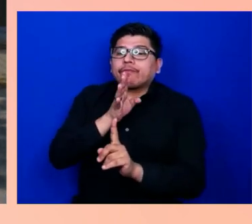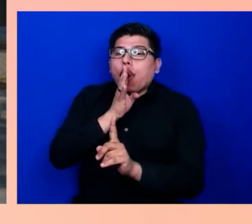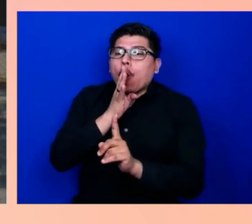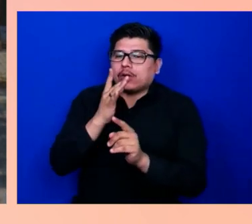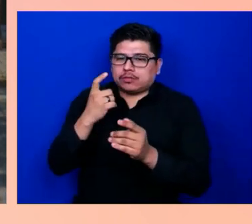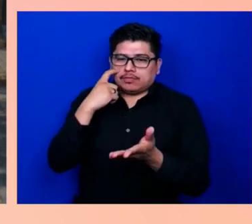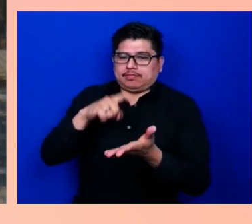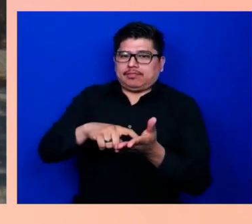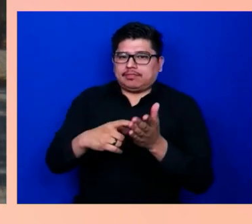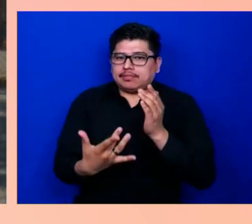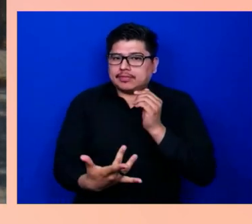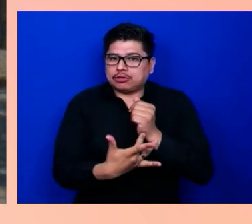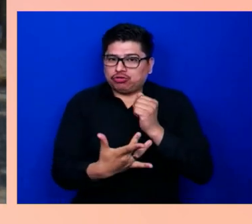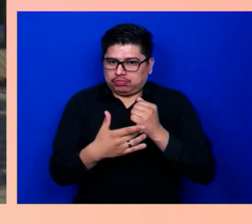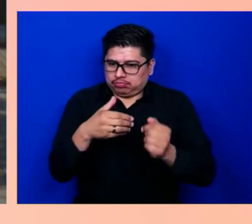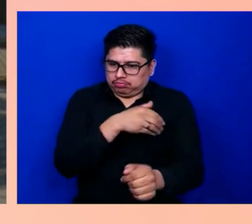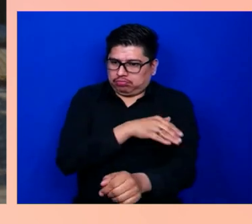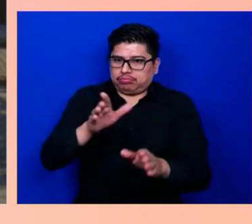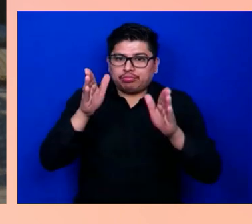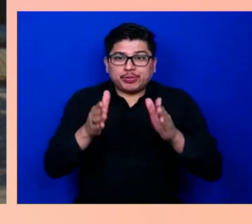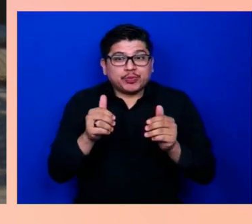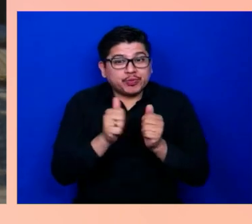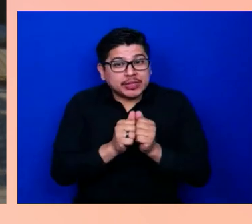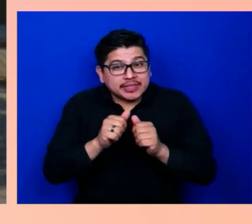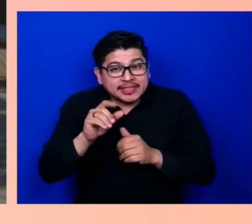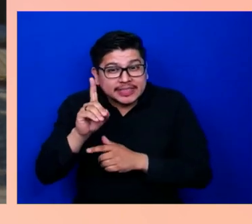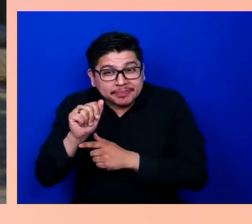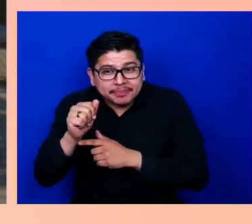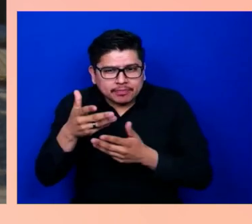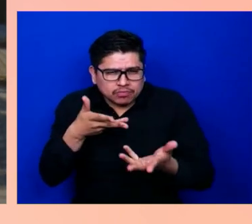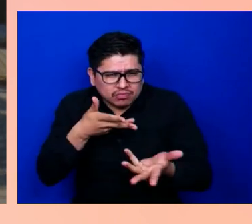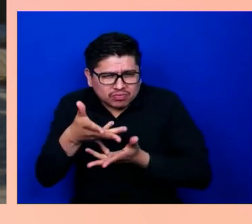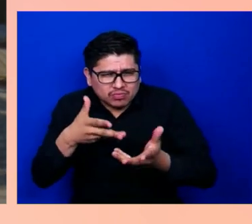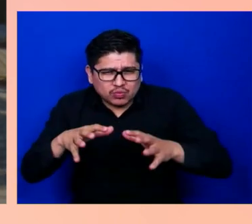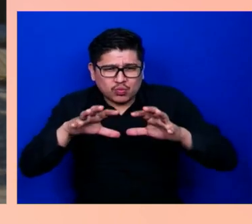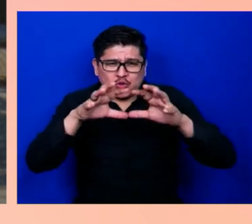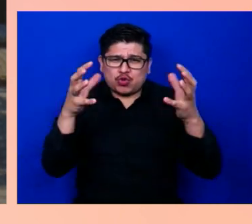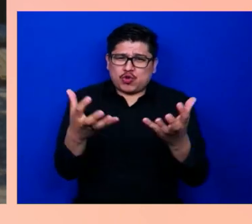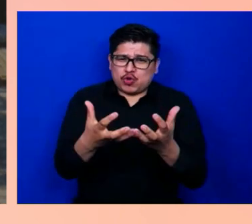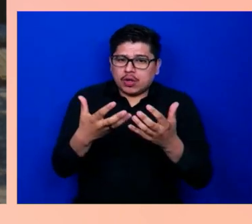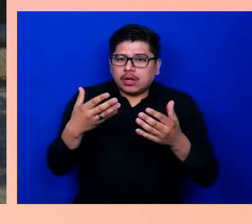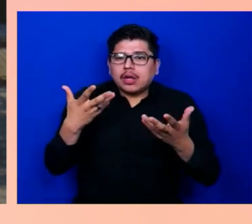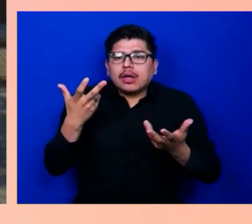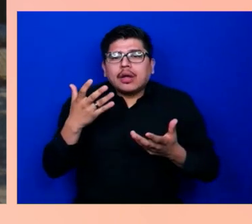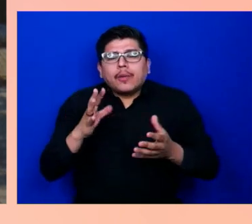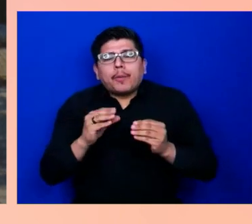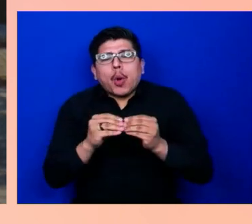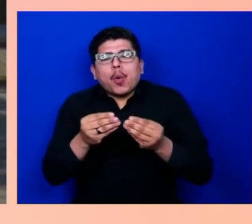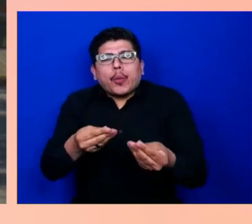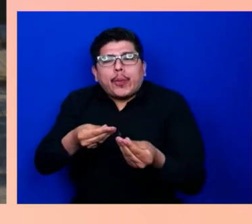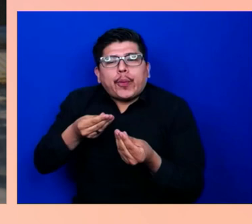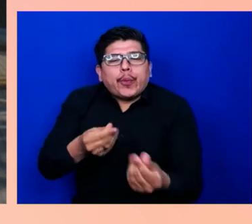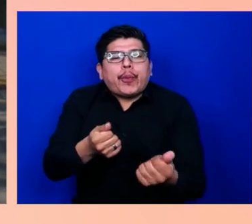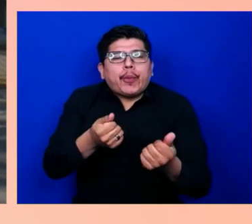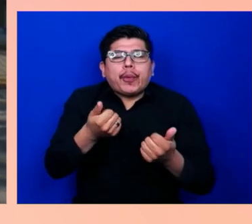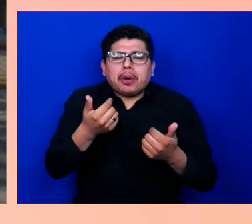the world in a more seamless way, but there is so much more to be done. Let's learn more about the cross-industry effort to